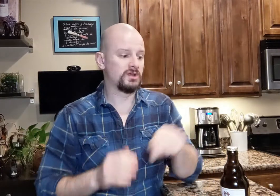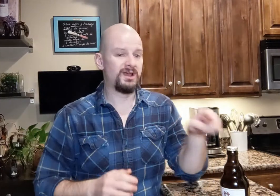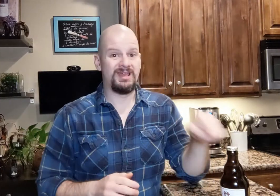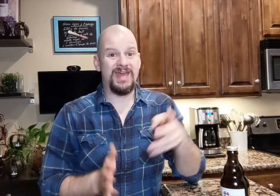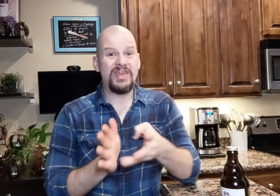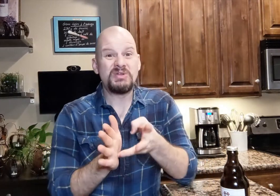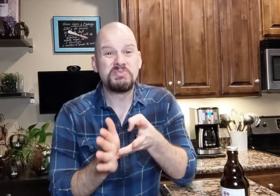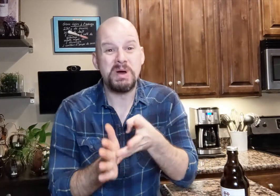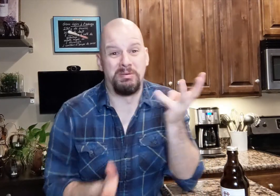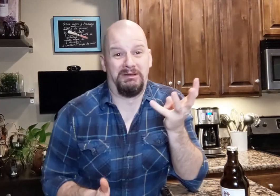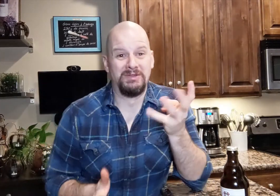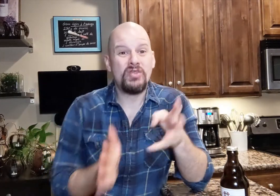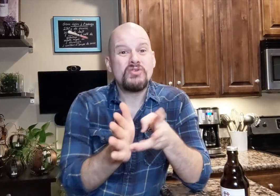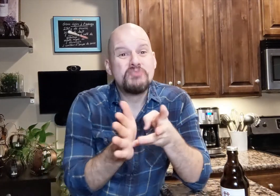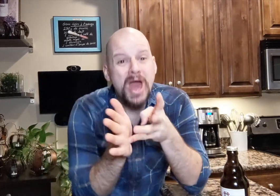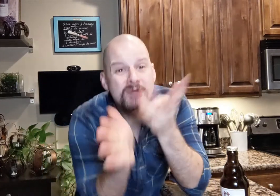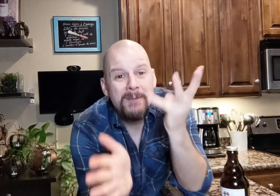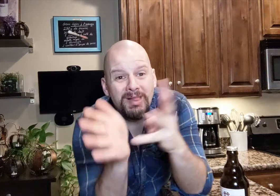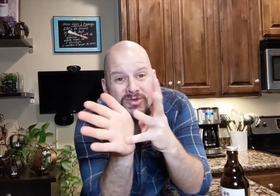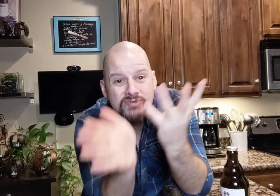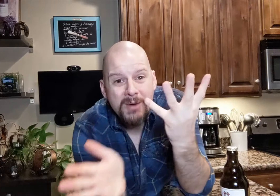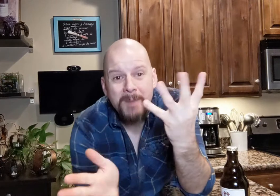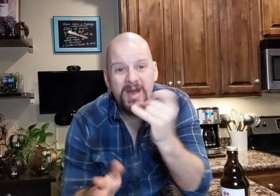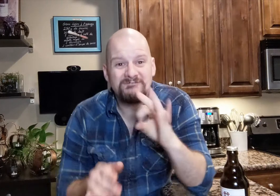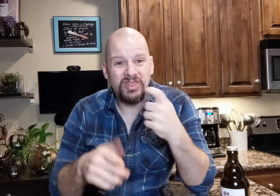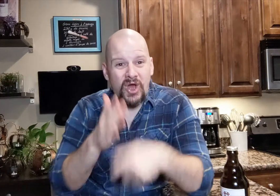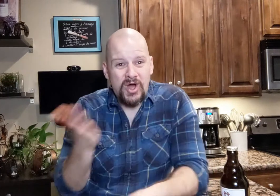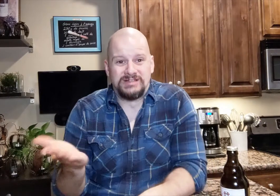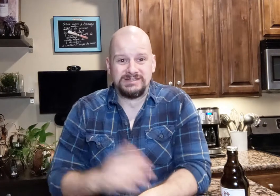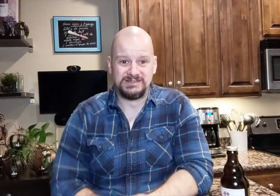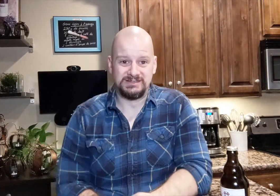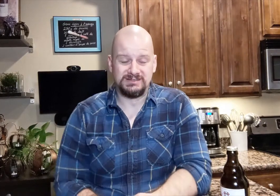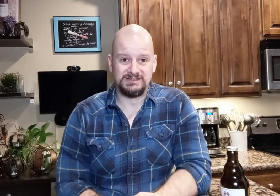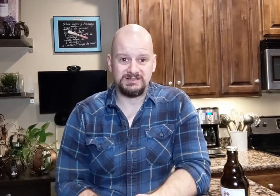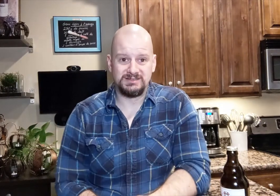this cost is quadrupled, I mean quadrupled! Quadrupled of the cost!